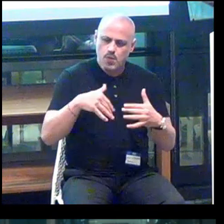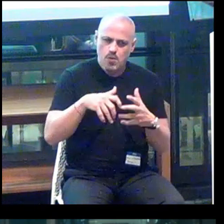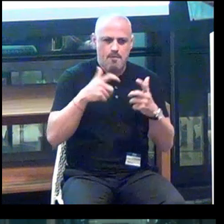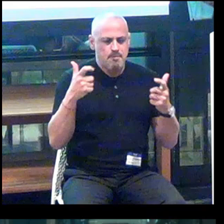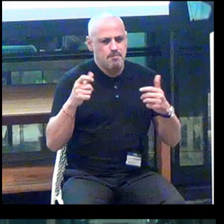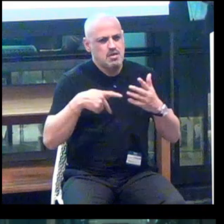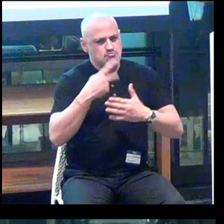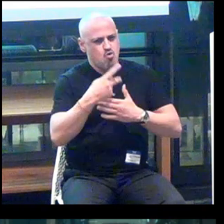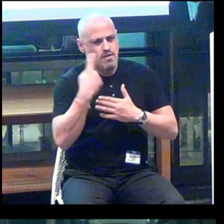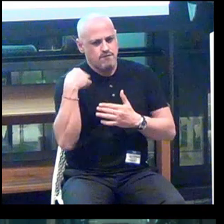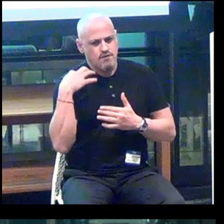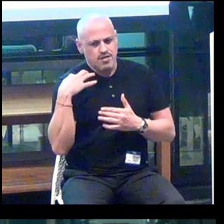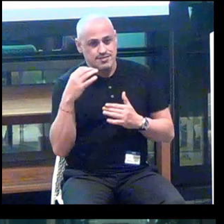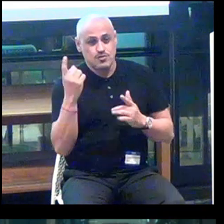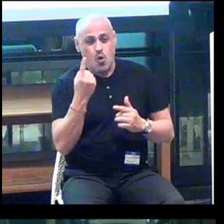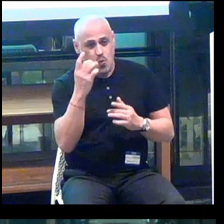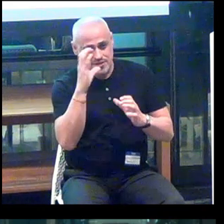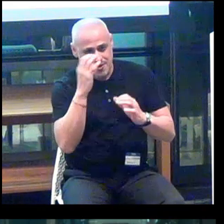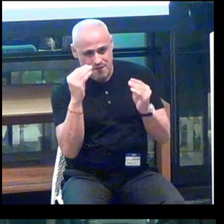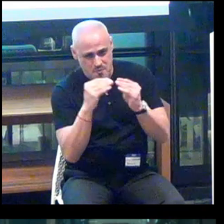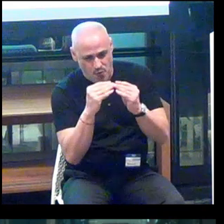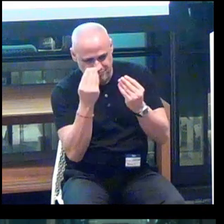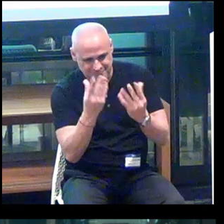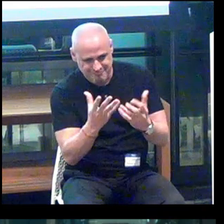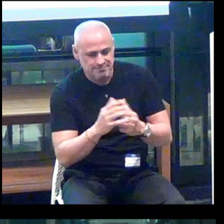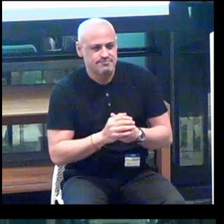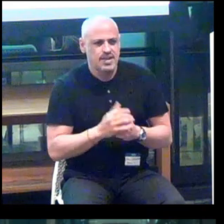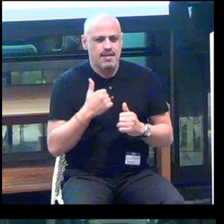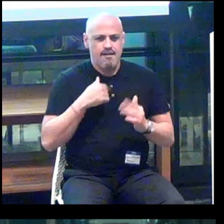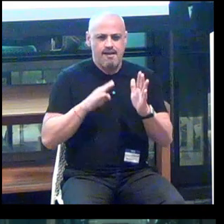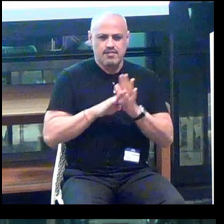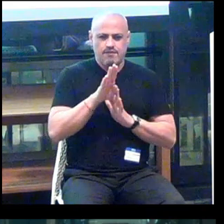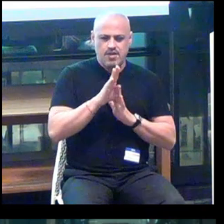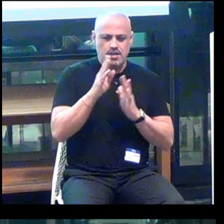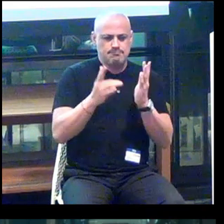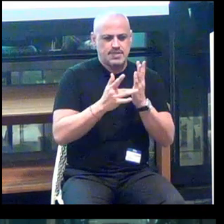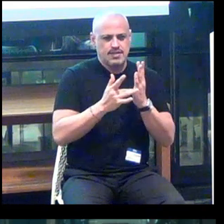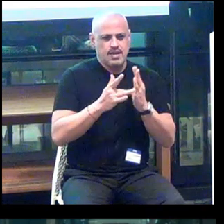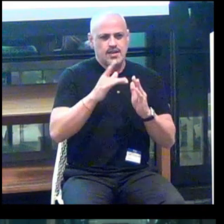program, and are always looking for volunteers -- I developed a technology taxonomy.